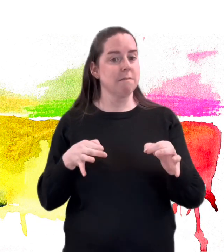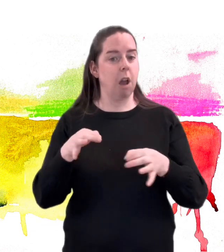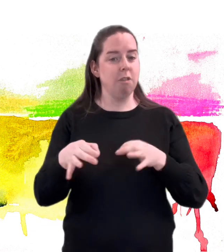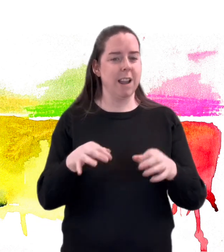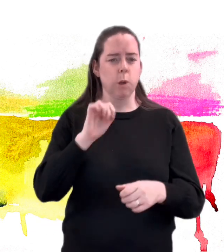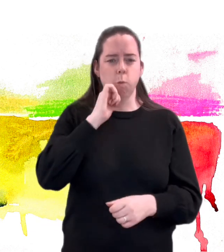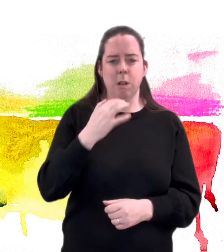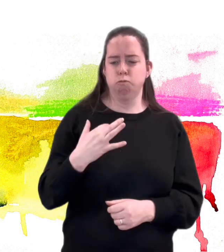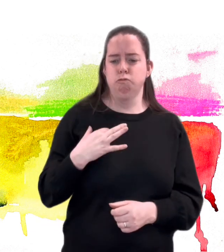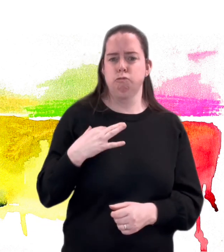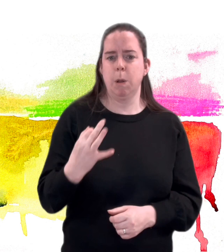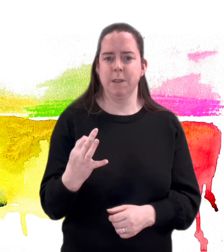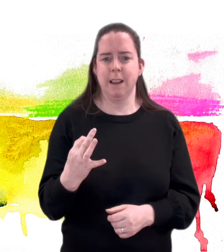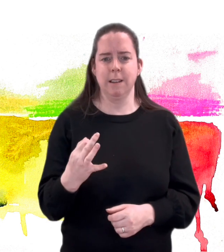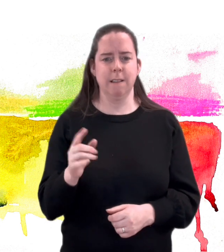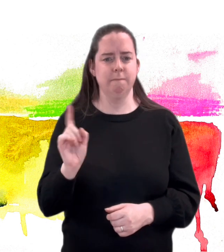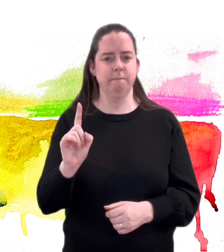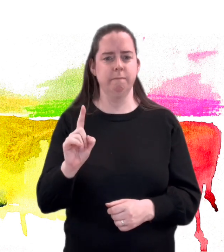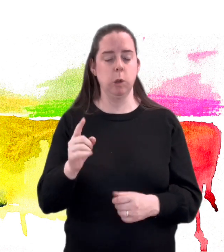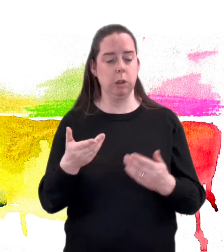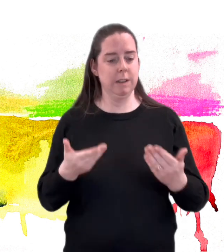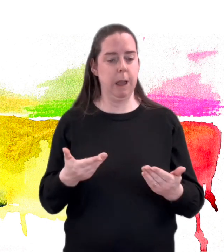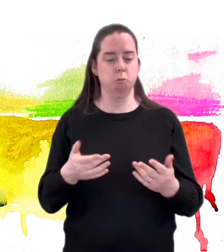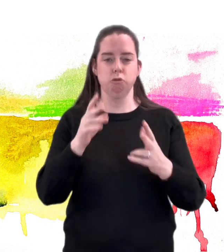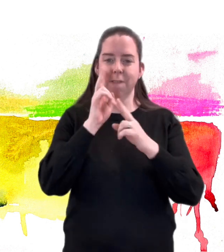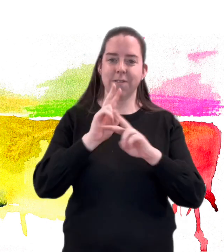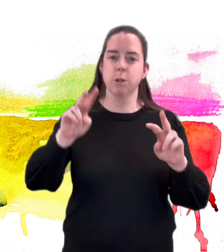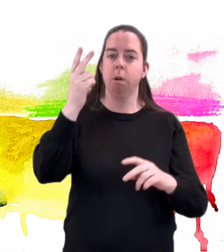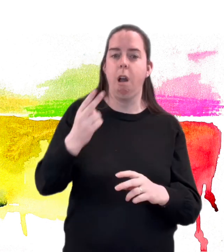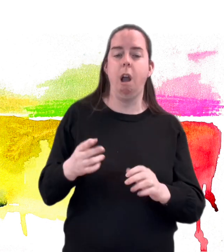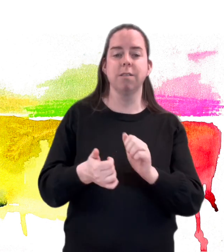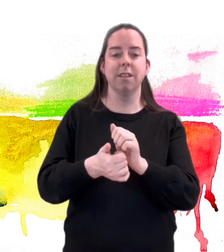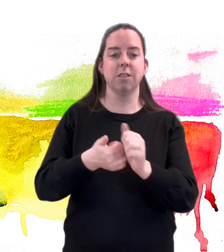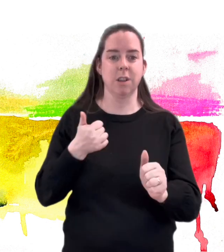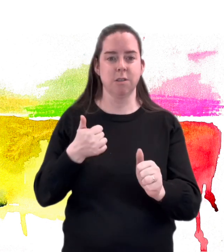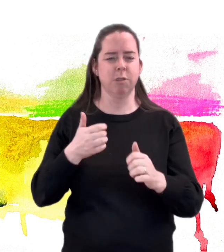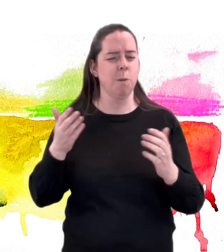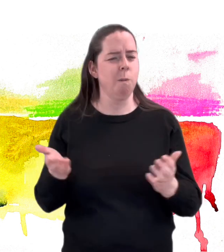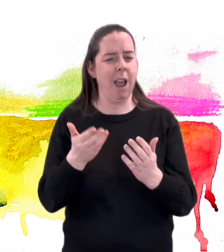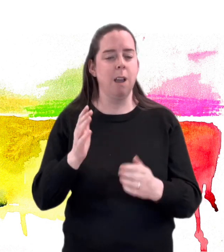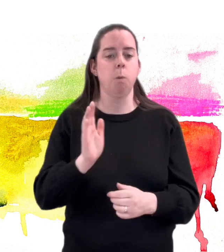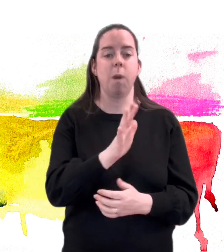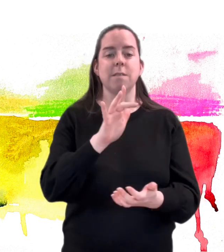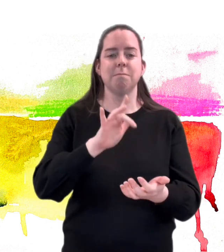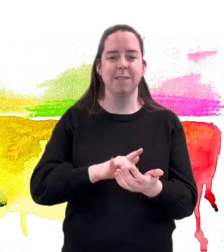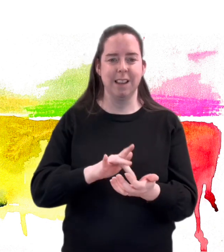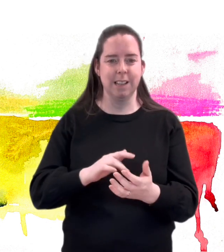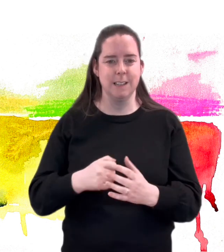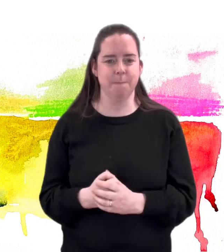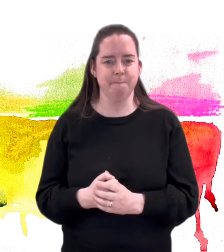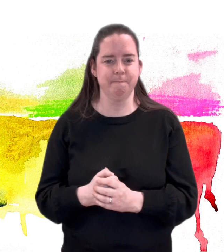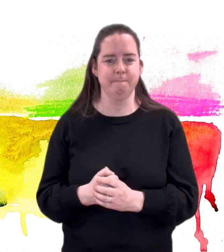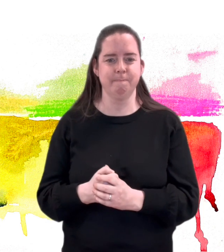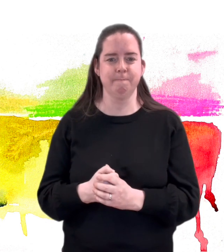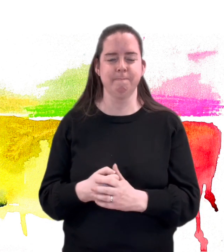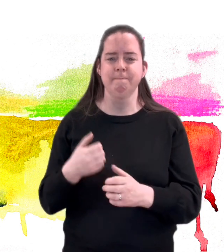The director will be an ambassador for the contemporary visual arts sector in the West Midlands,